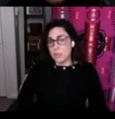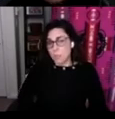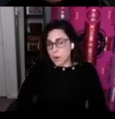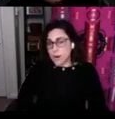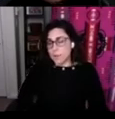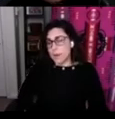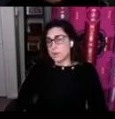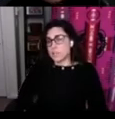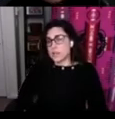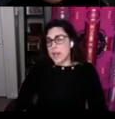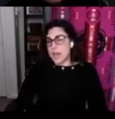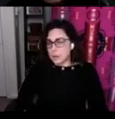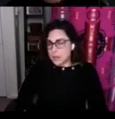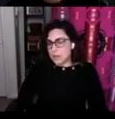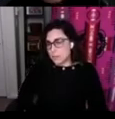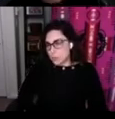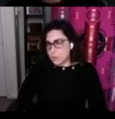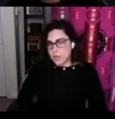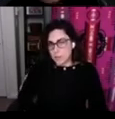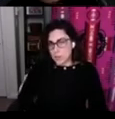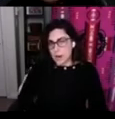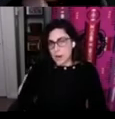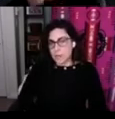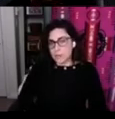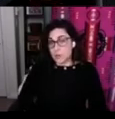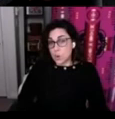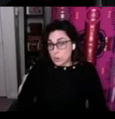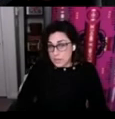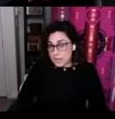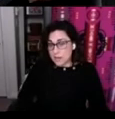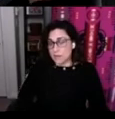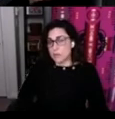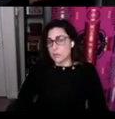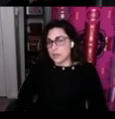more about how they could improve that program through goal setting and through learning more